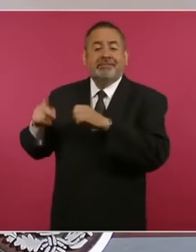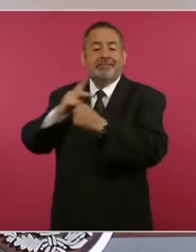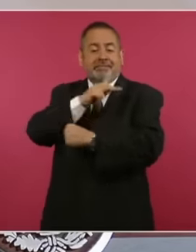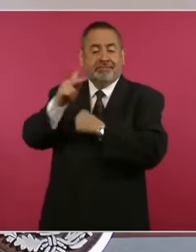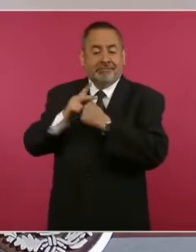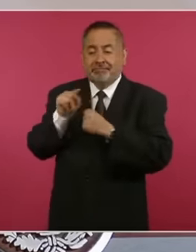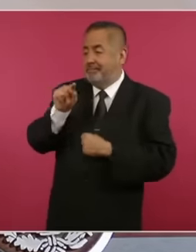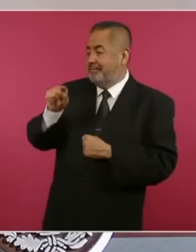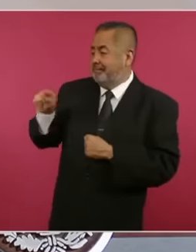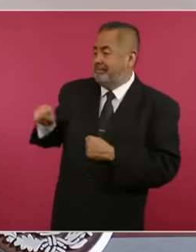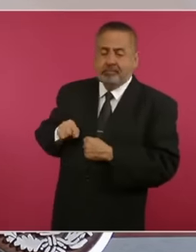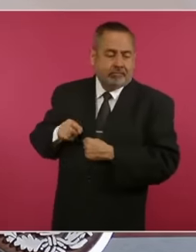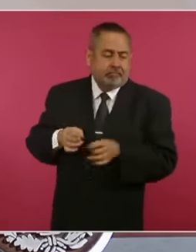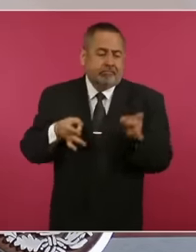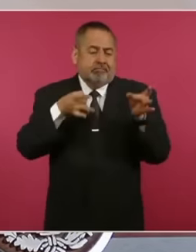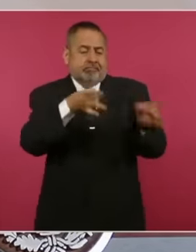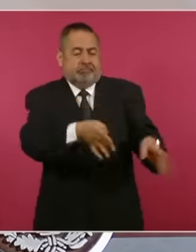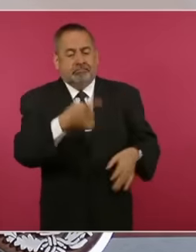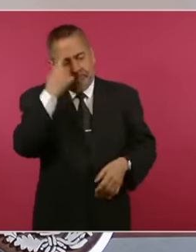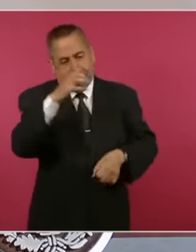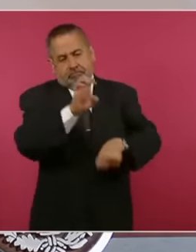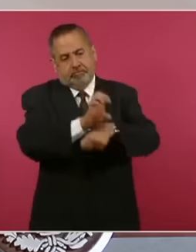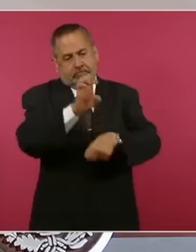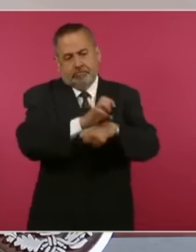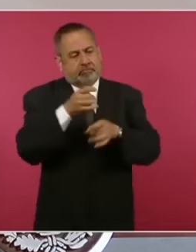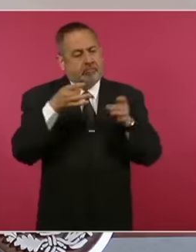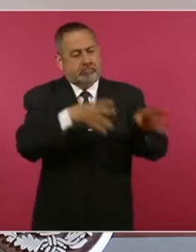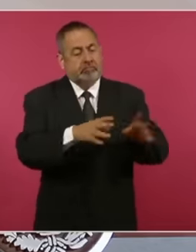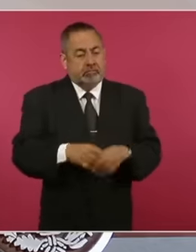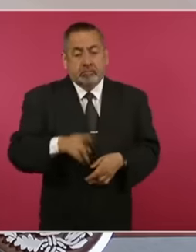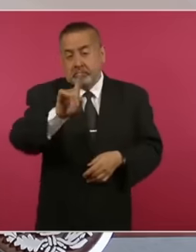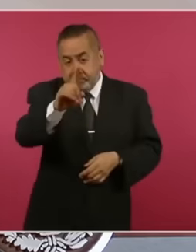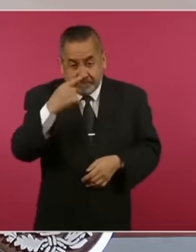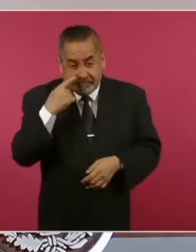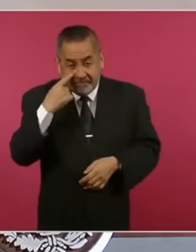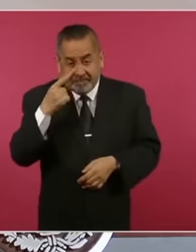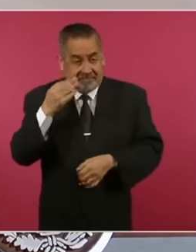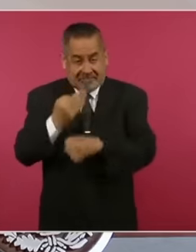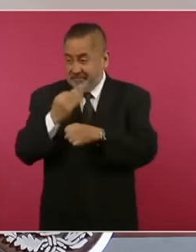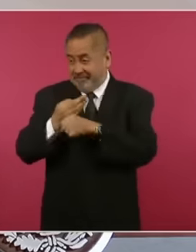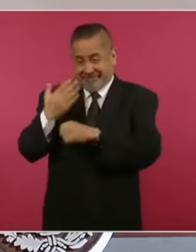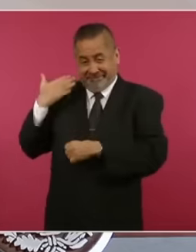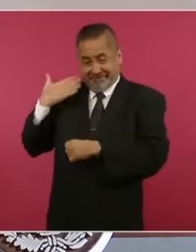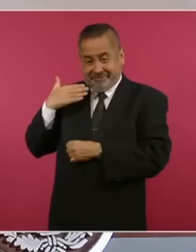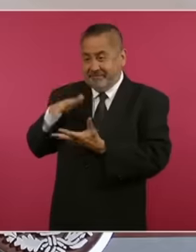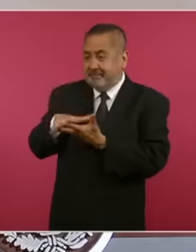practically all countries in the international community. There has not been a single country that has